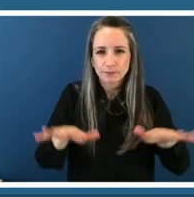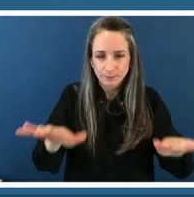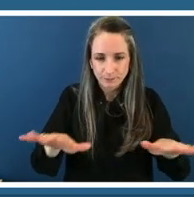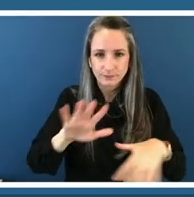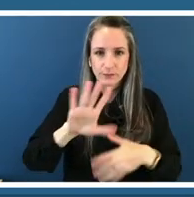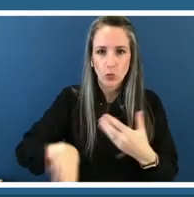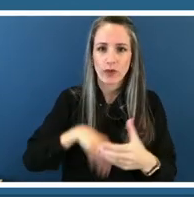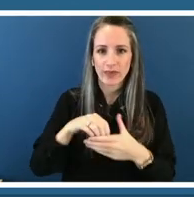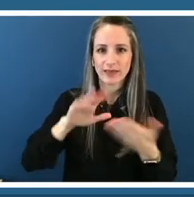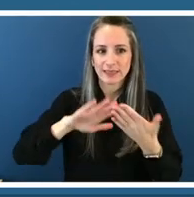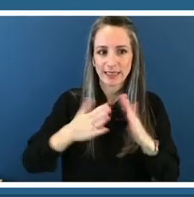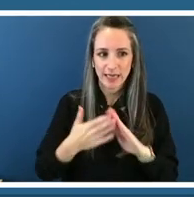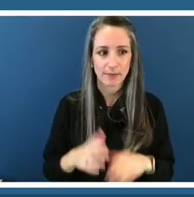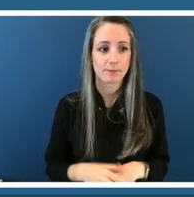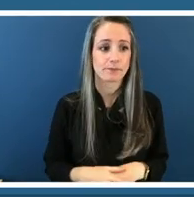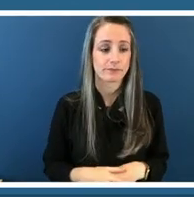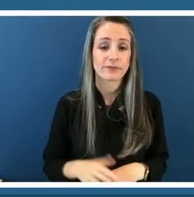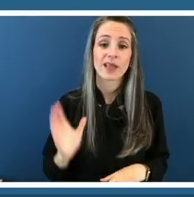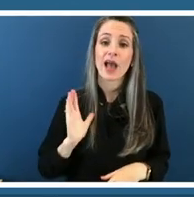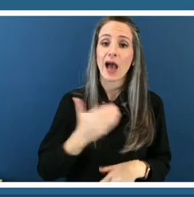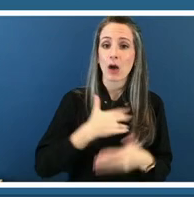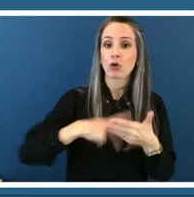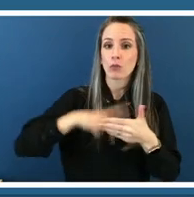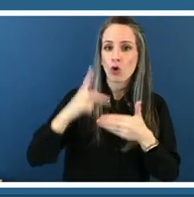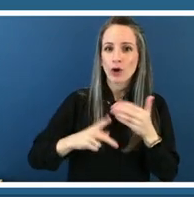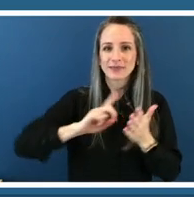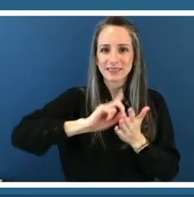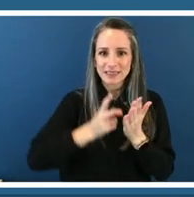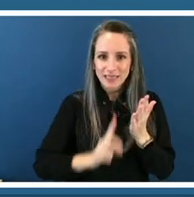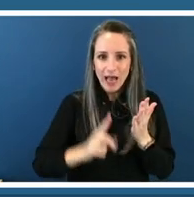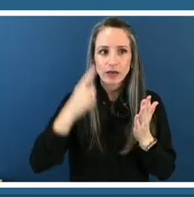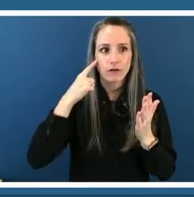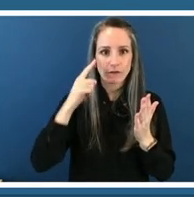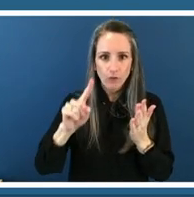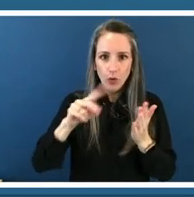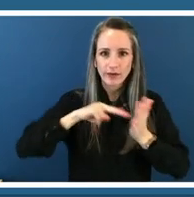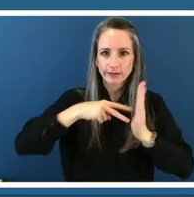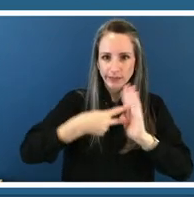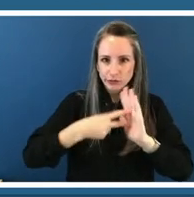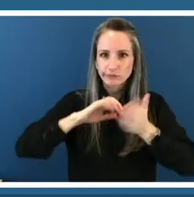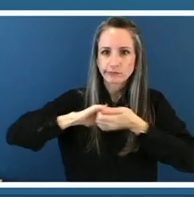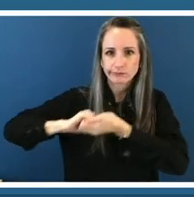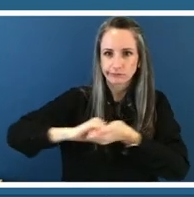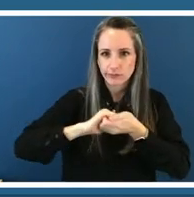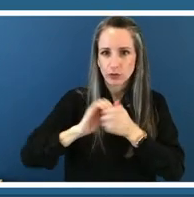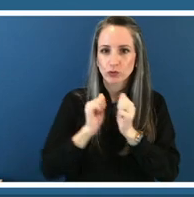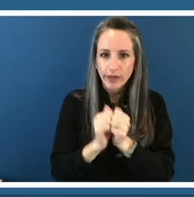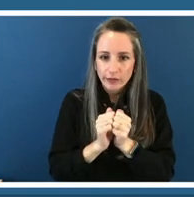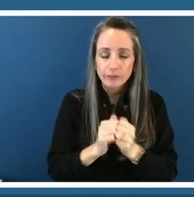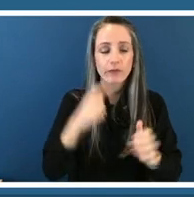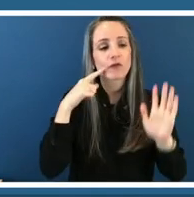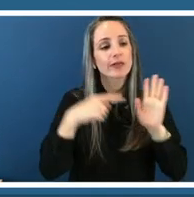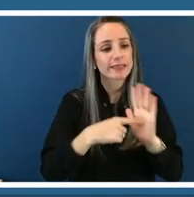to prioritize collaboration so with everyone's work contributing to a larger